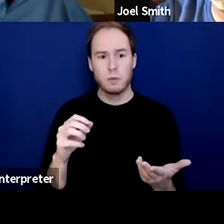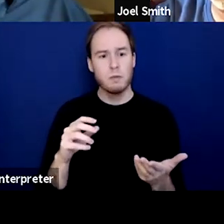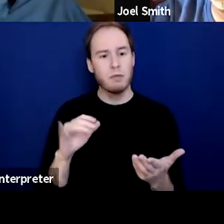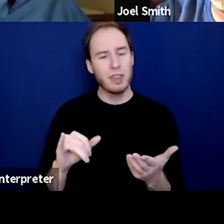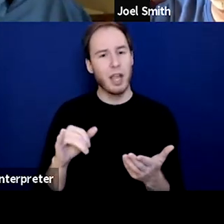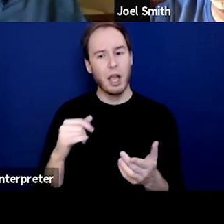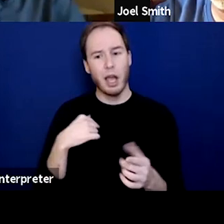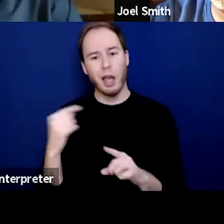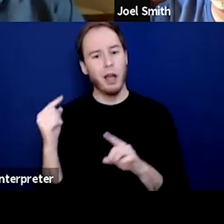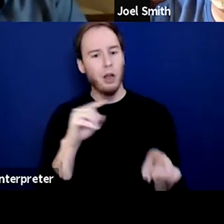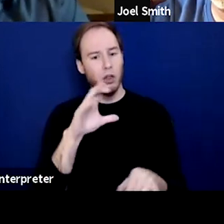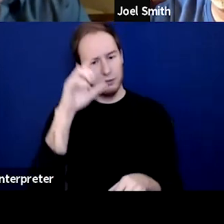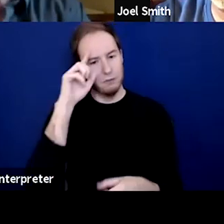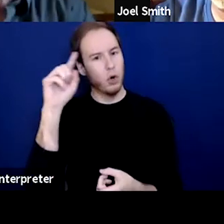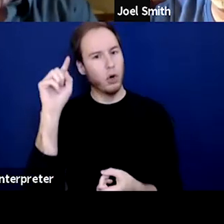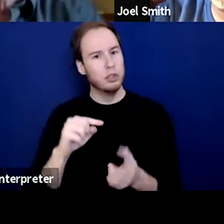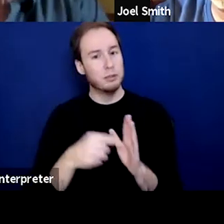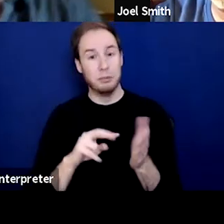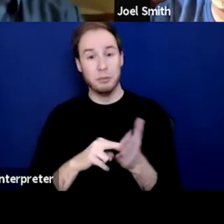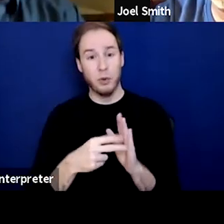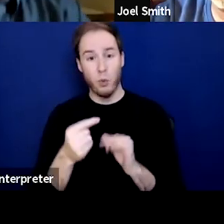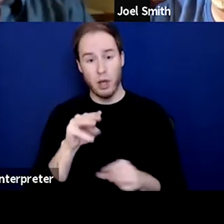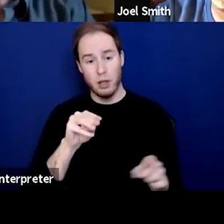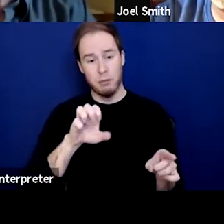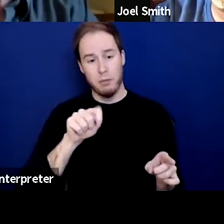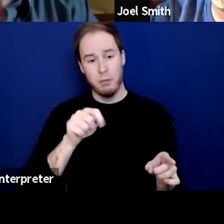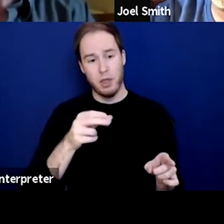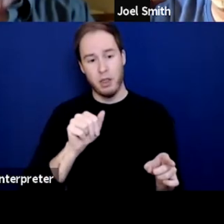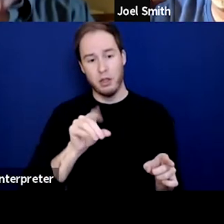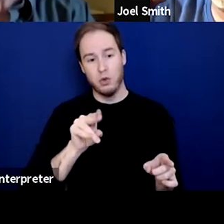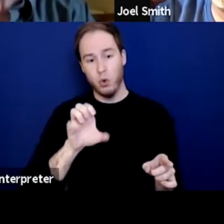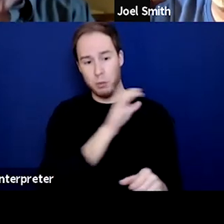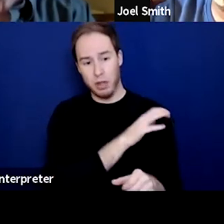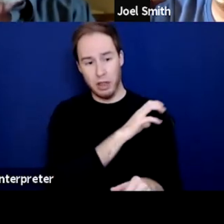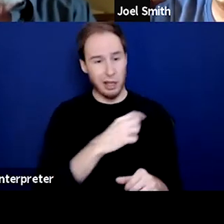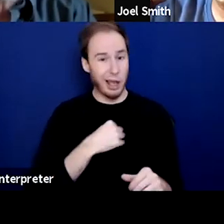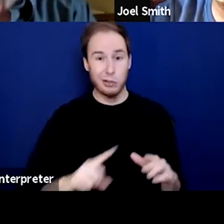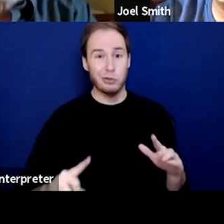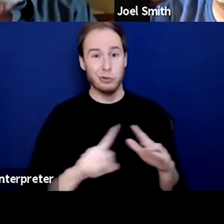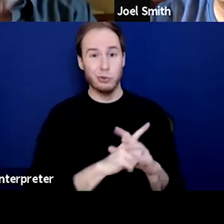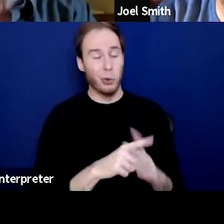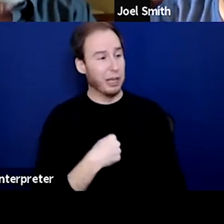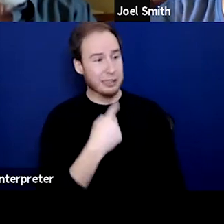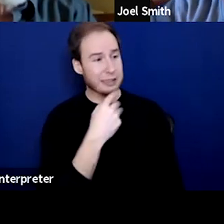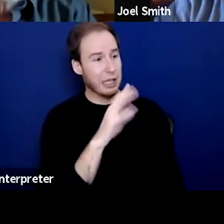I basically showed up at a methadone clinic and said, "I can't do this anymore. And I don't know what to do I do,